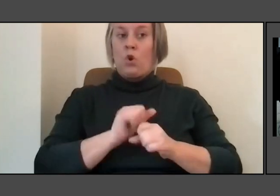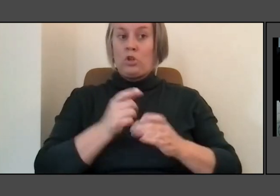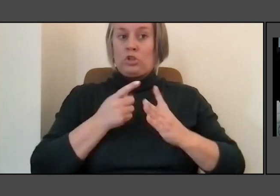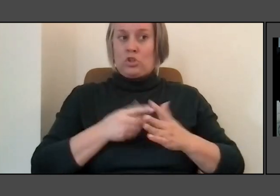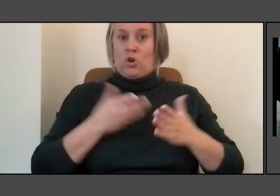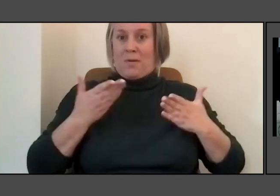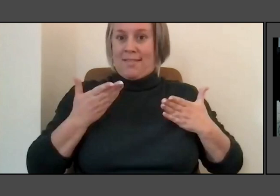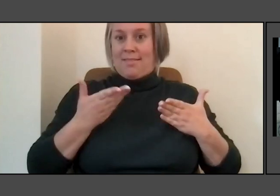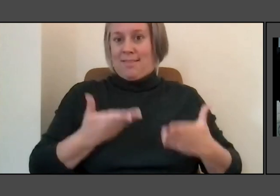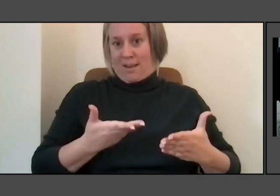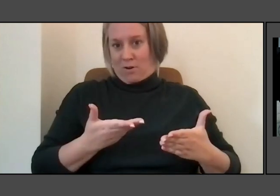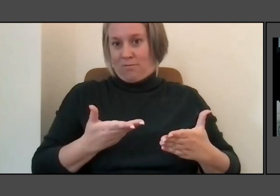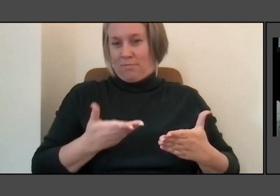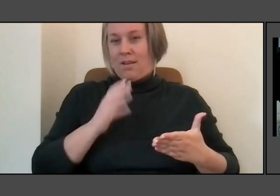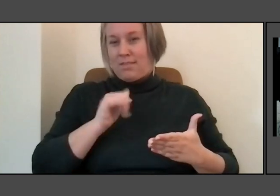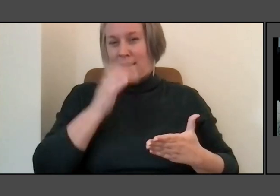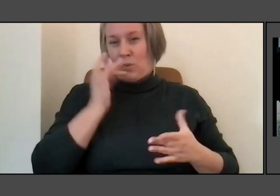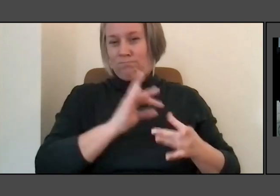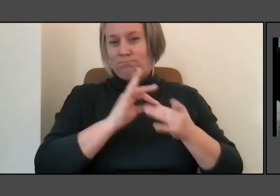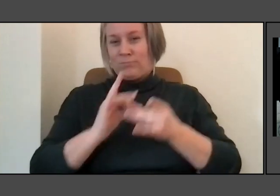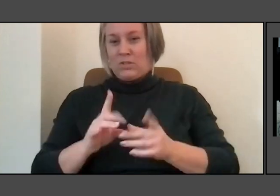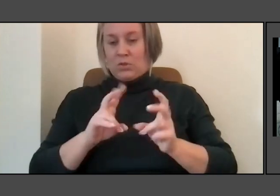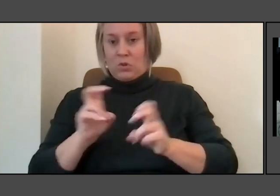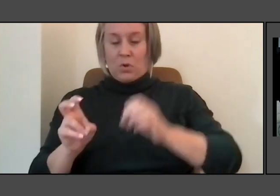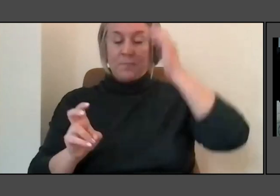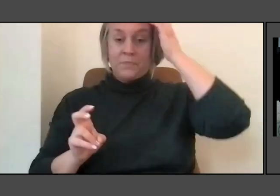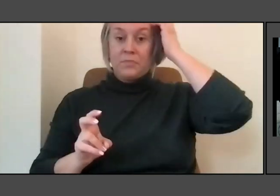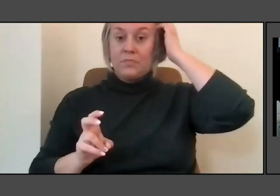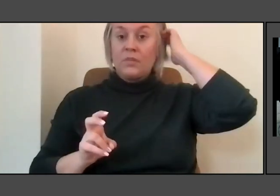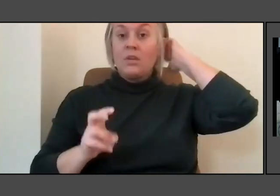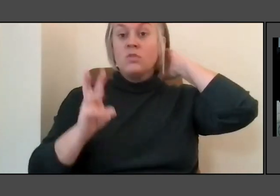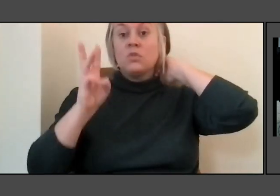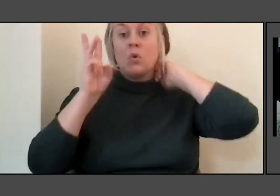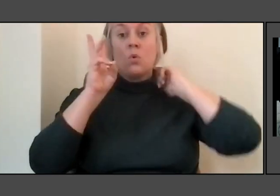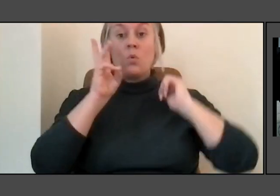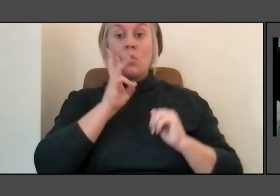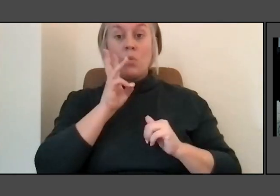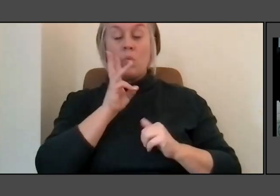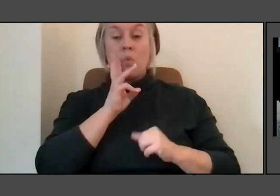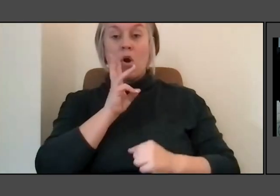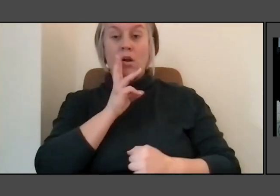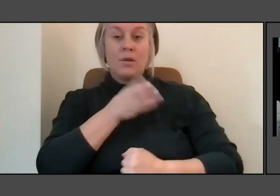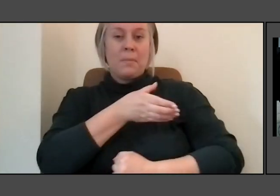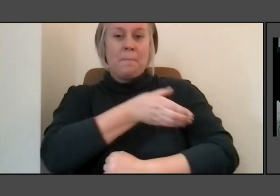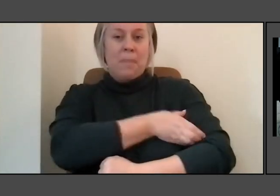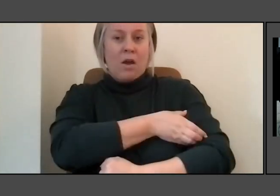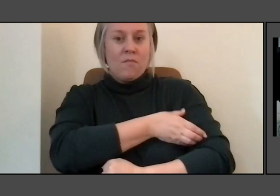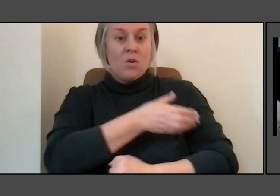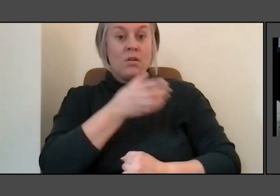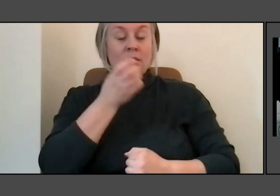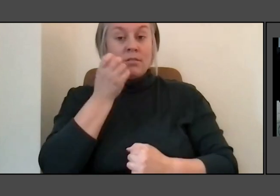But the power of water is that it remains very still until you touch it.